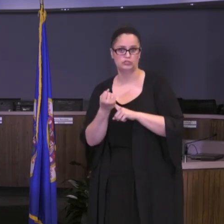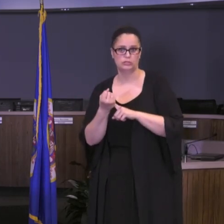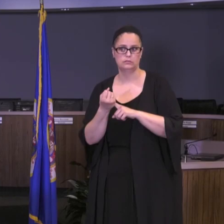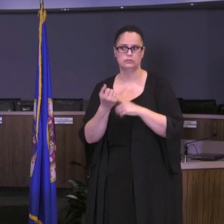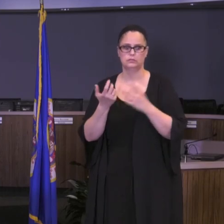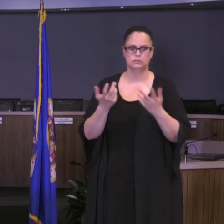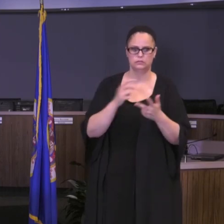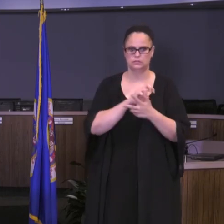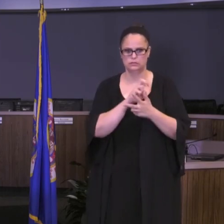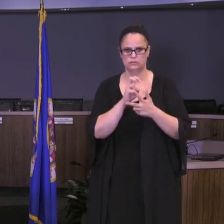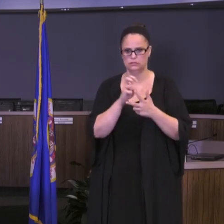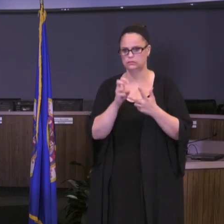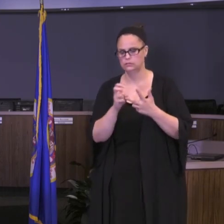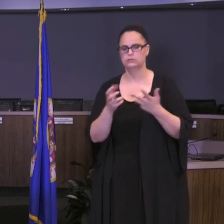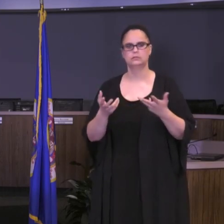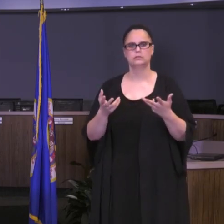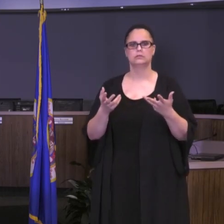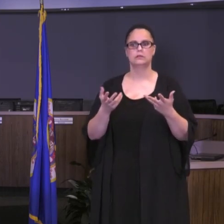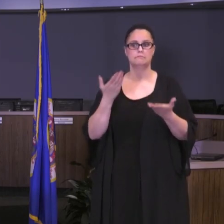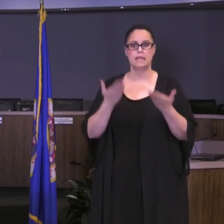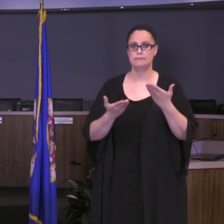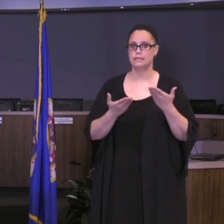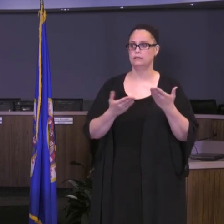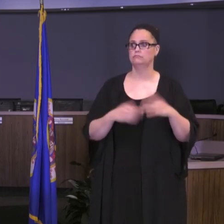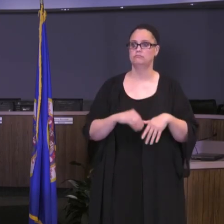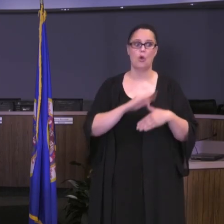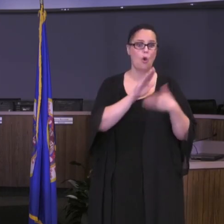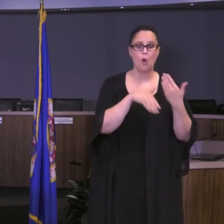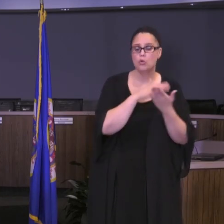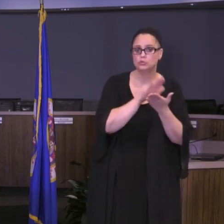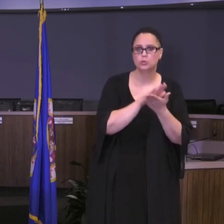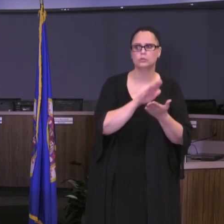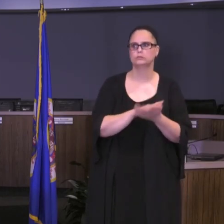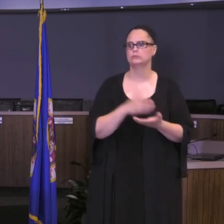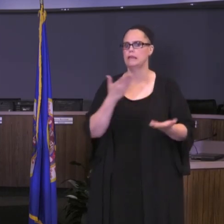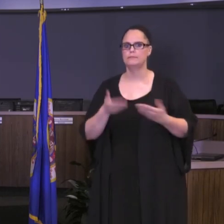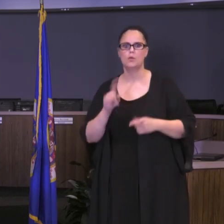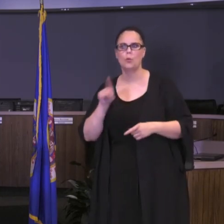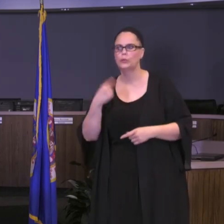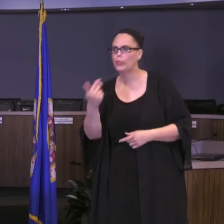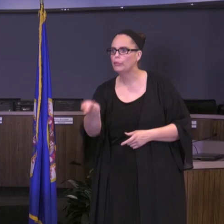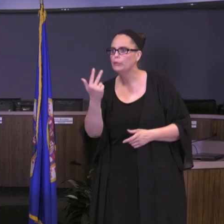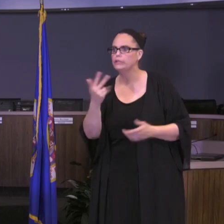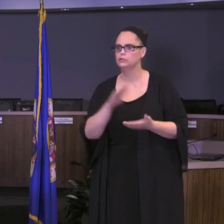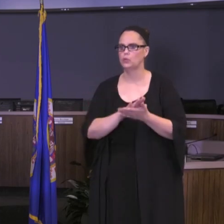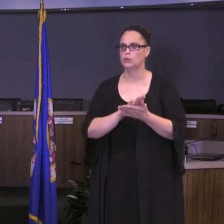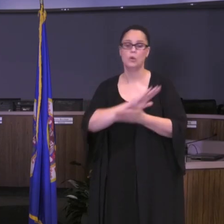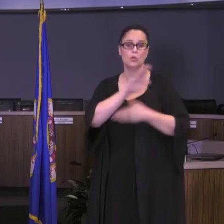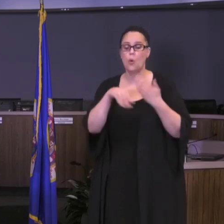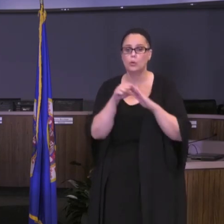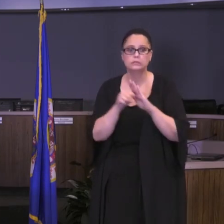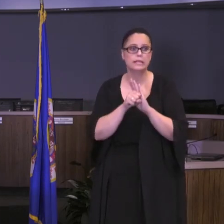Saint Paul Public Schools. It could be at three schools. It could be the entire state. It could be the entire country. I don't